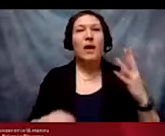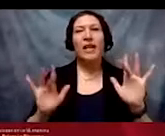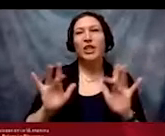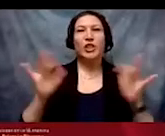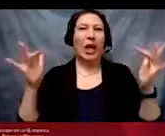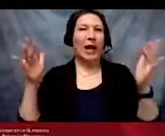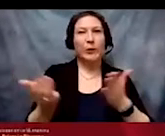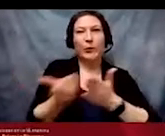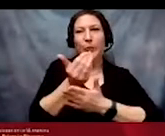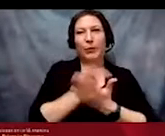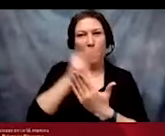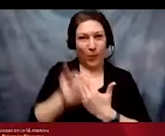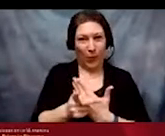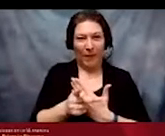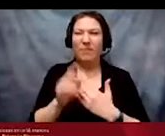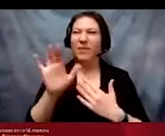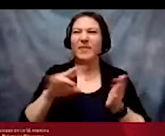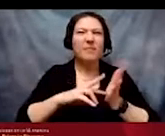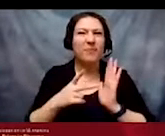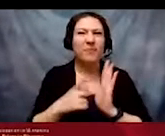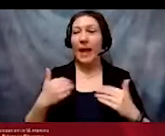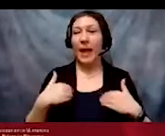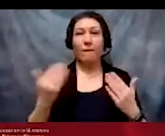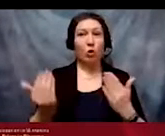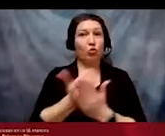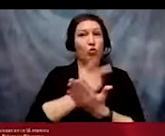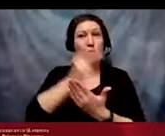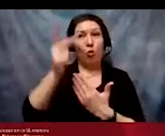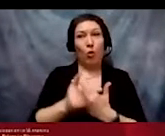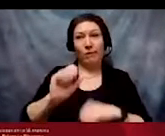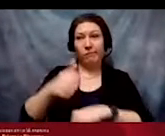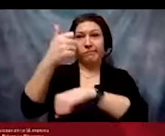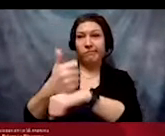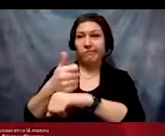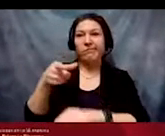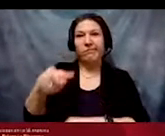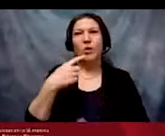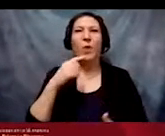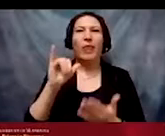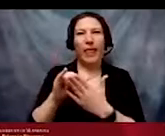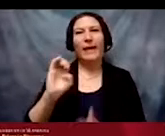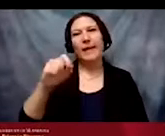is when we apply popular new programs to be equity work